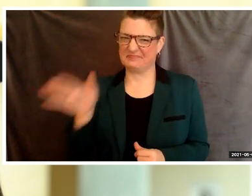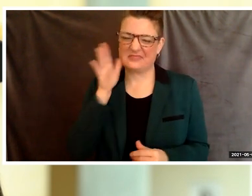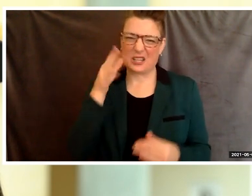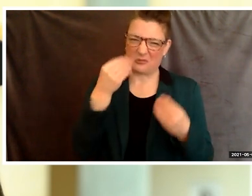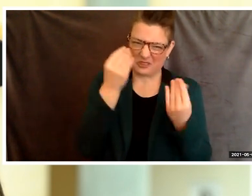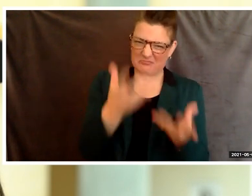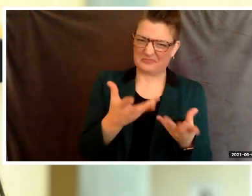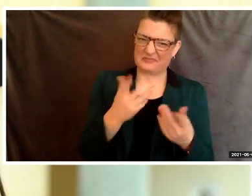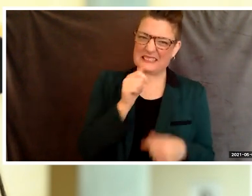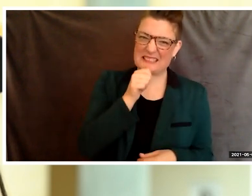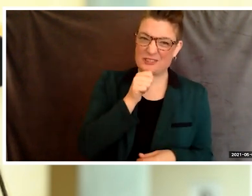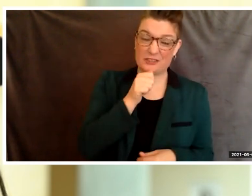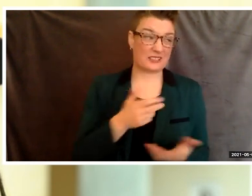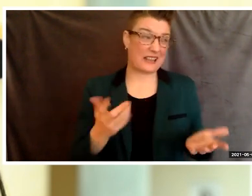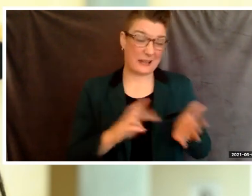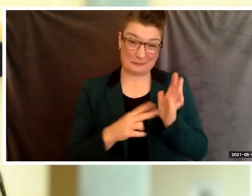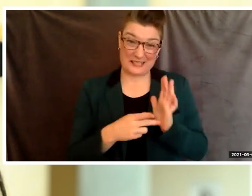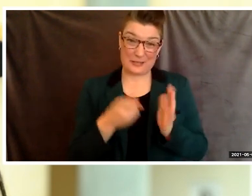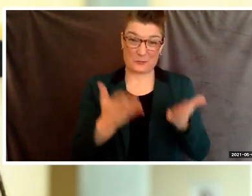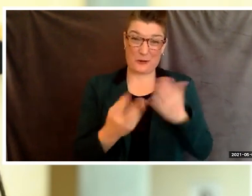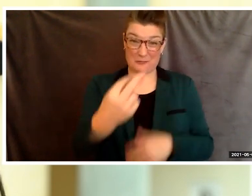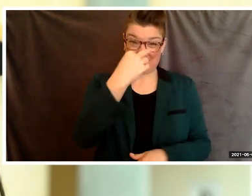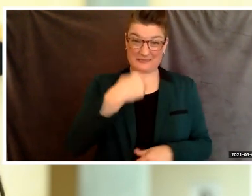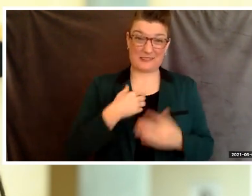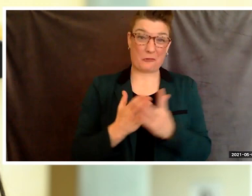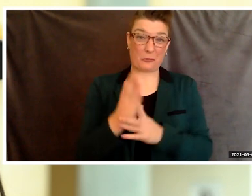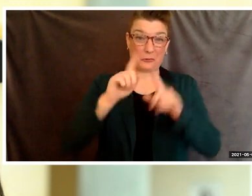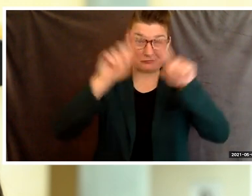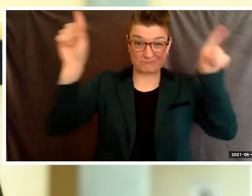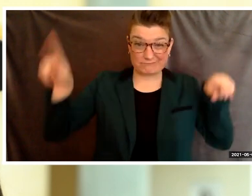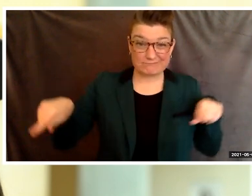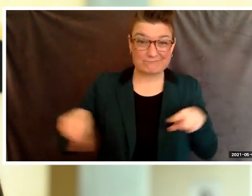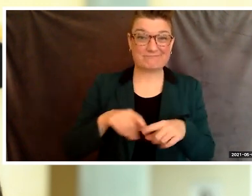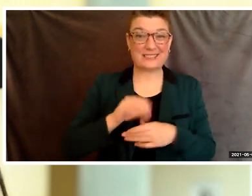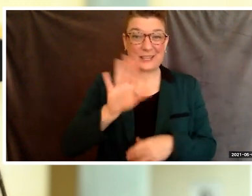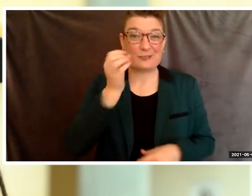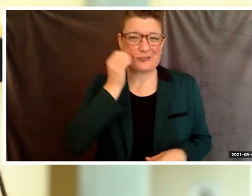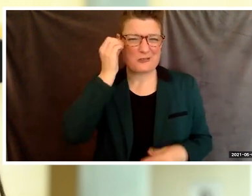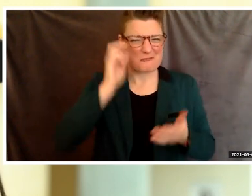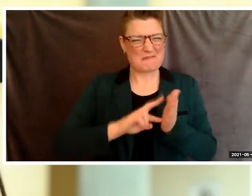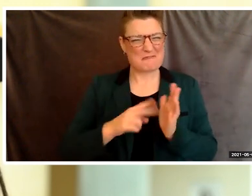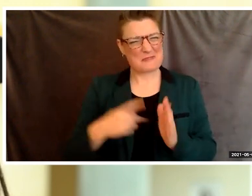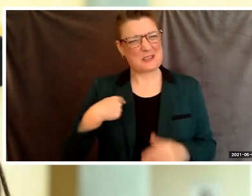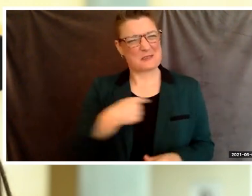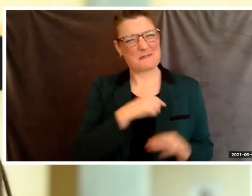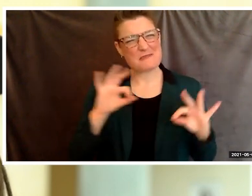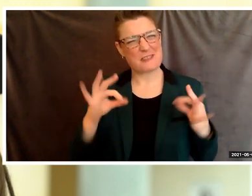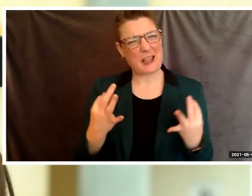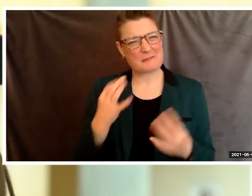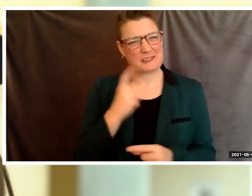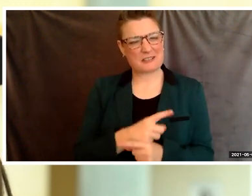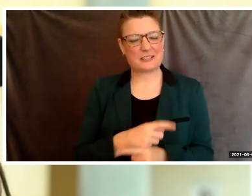I mean, I'm probably on a screen somewhere in your home, so we're basically family. I'm a planner, not like an,